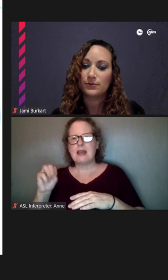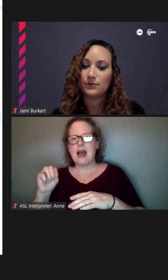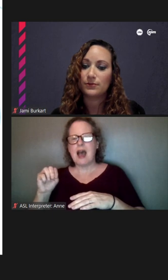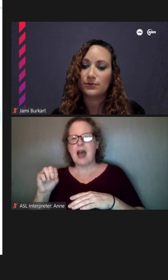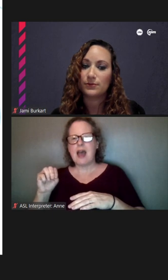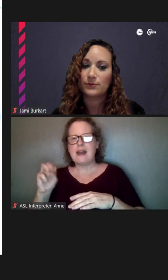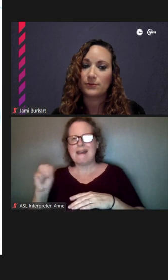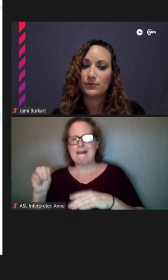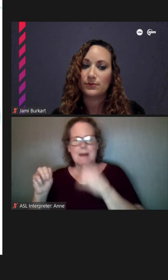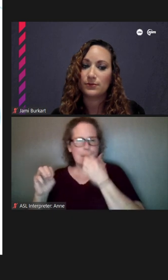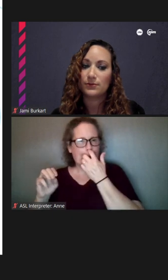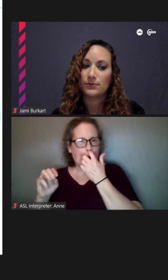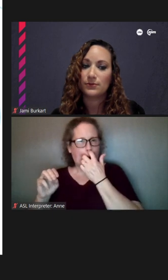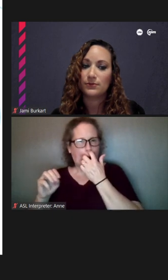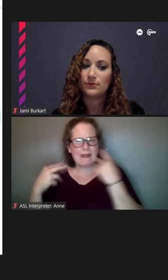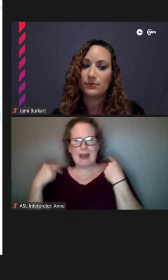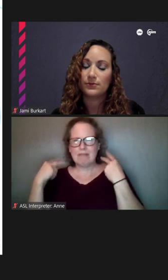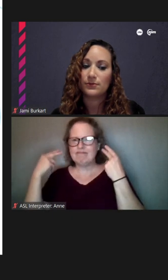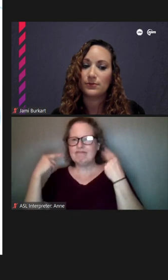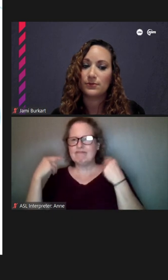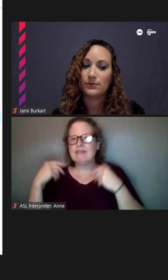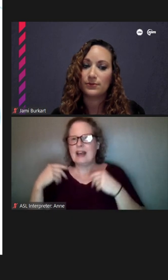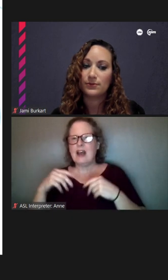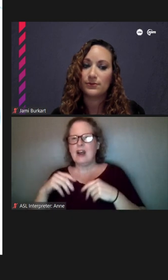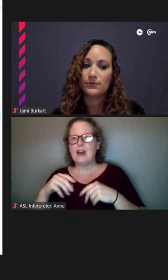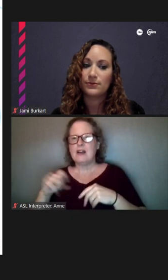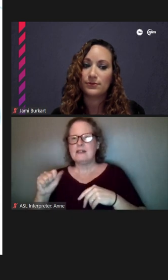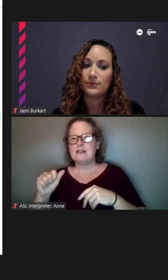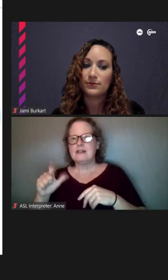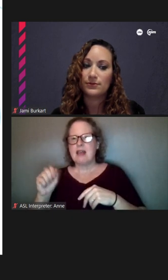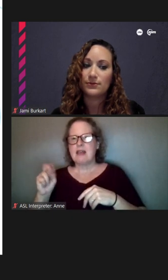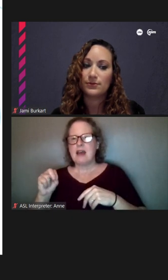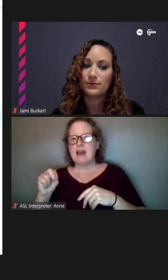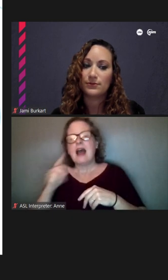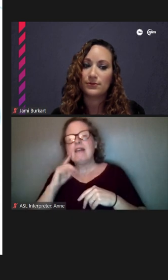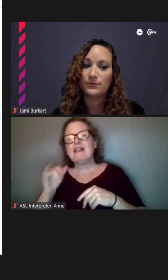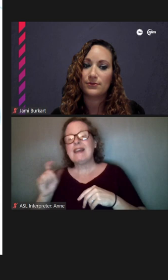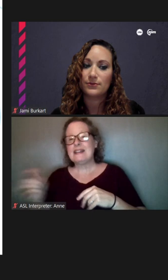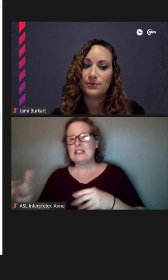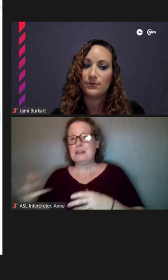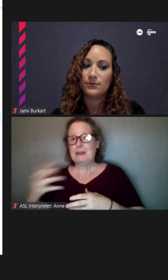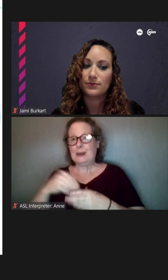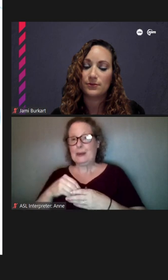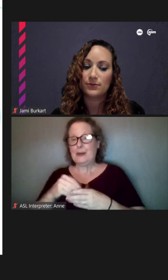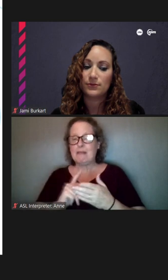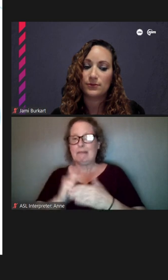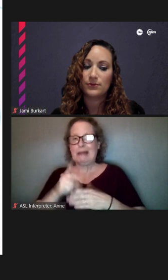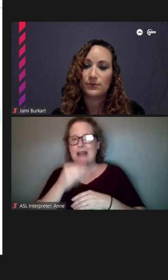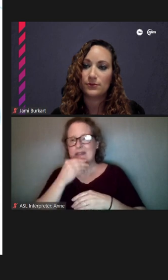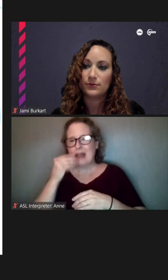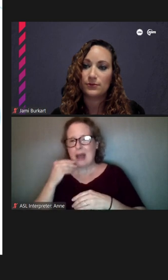the hair salon, and so I think that needs to be incorporated too along with Lake Michigan.